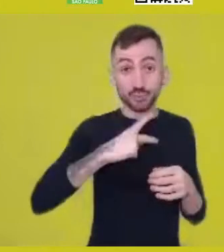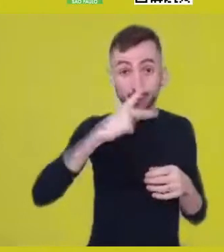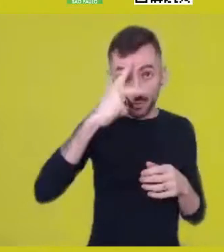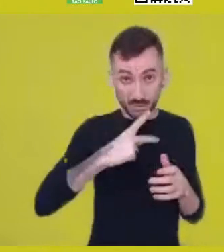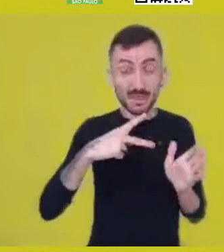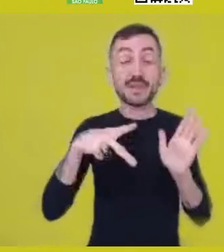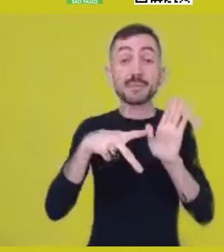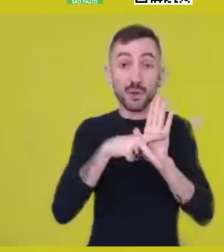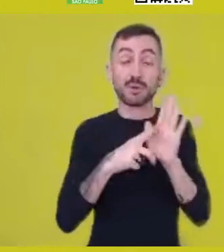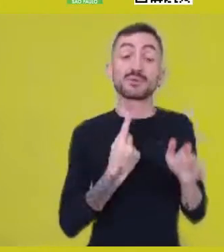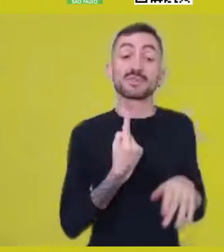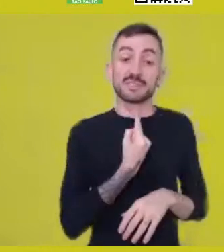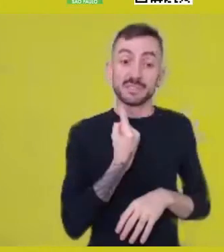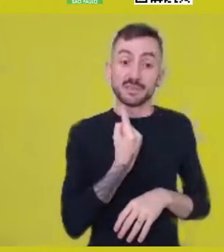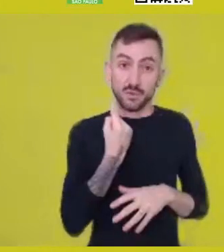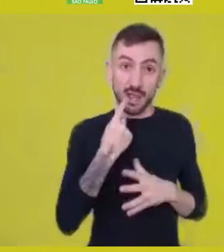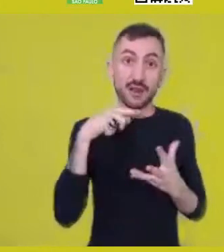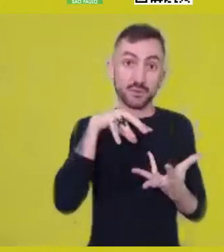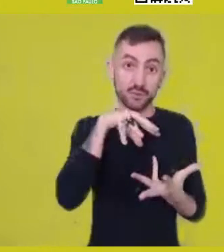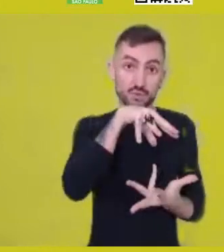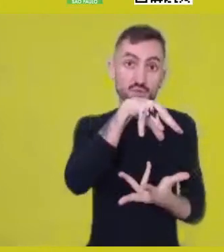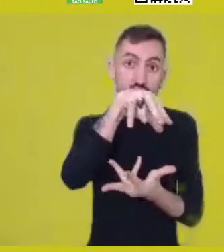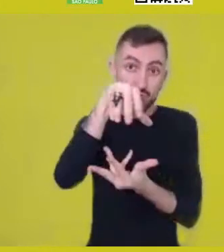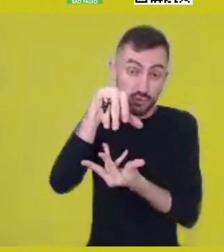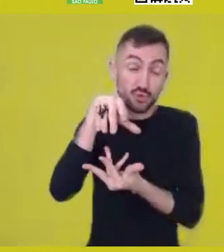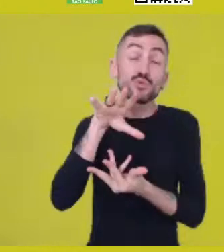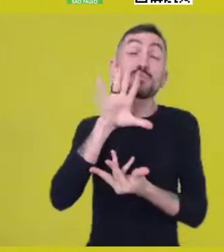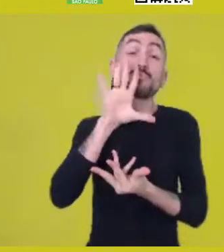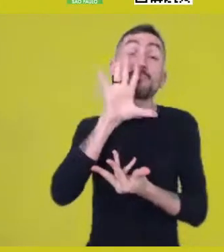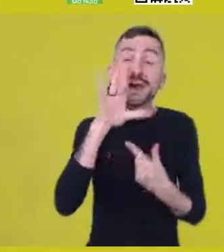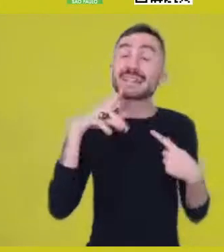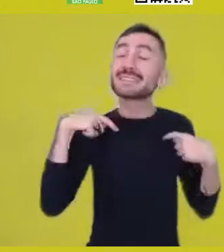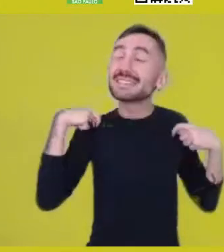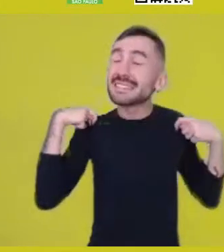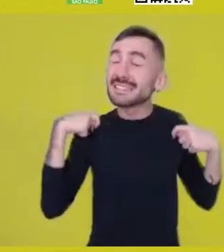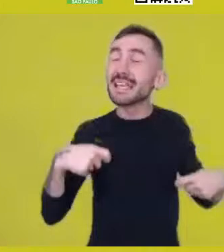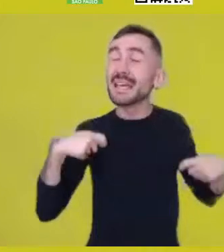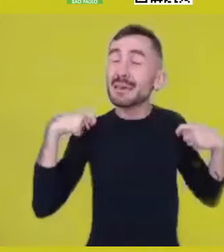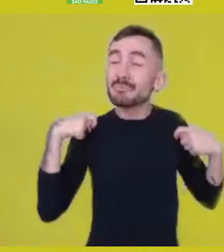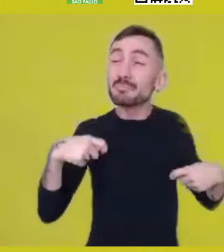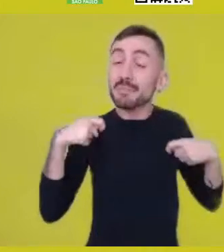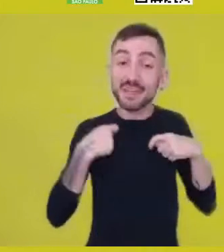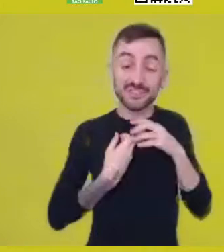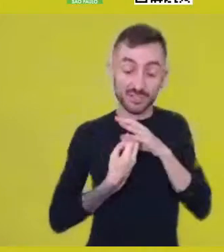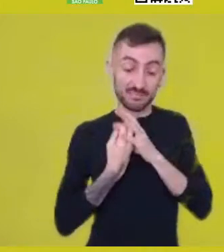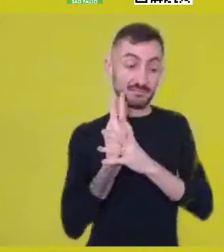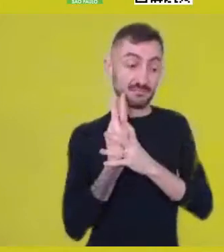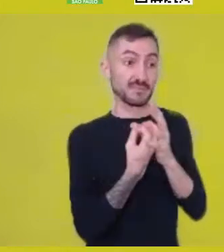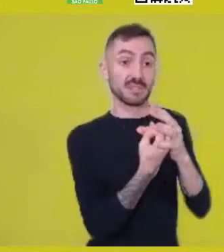in total ontological dependence on the fact